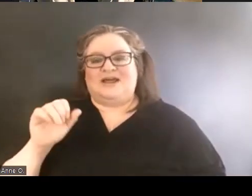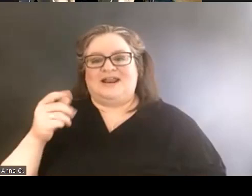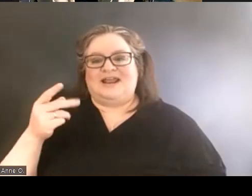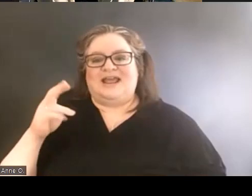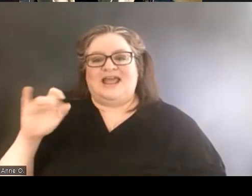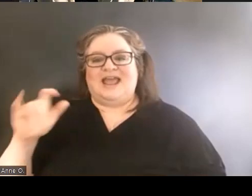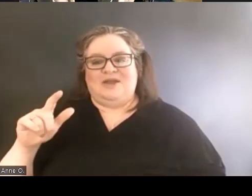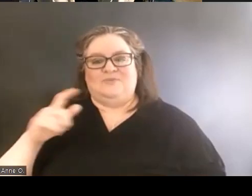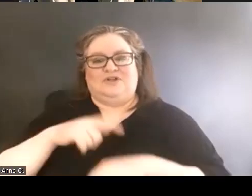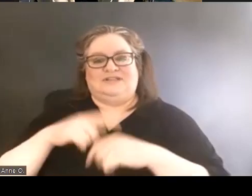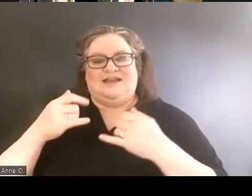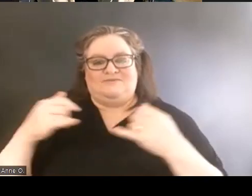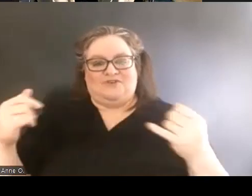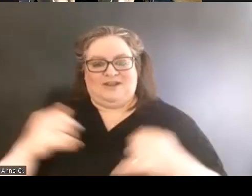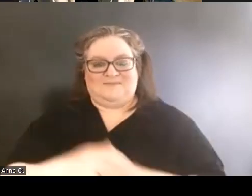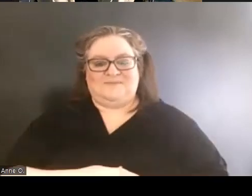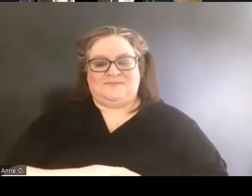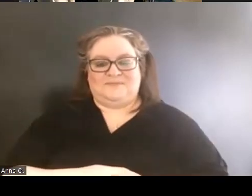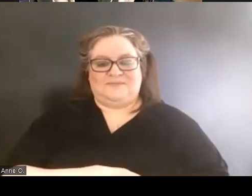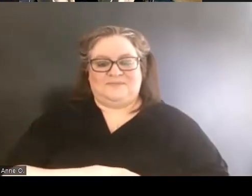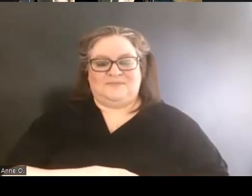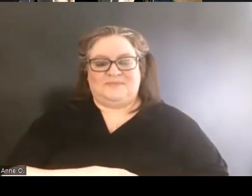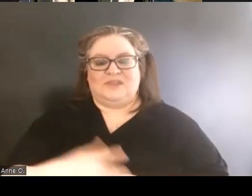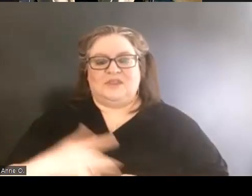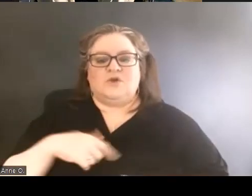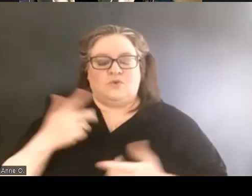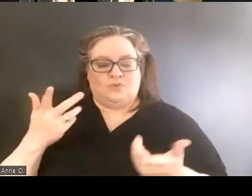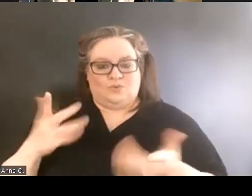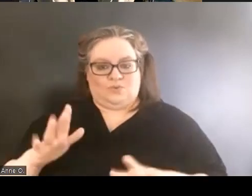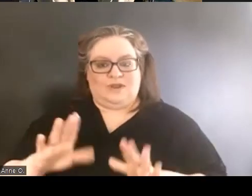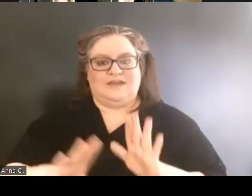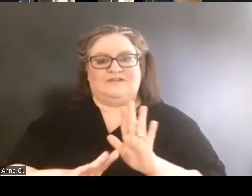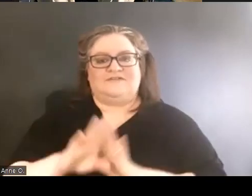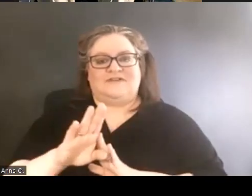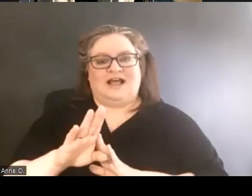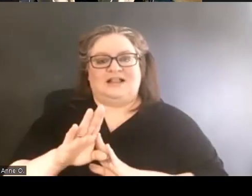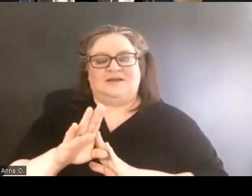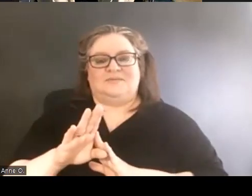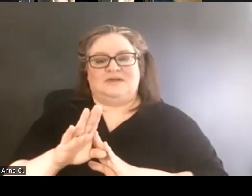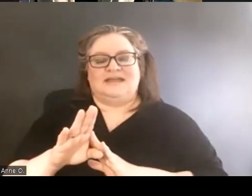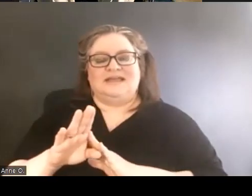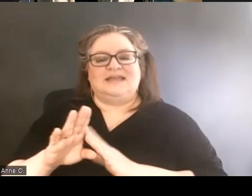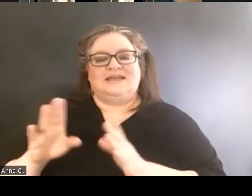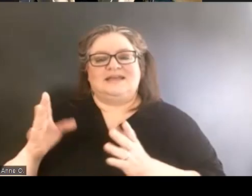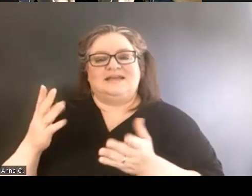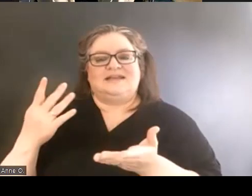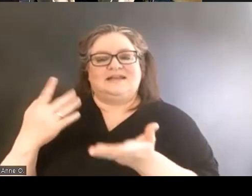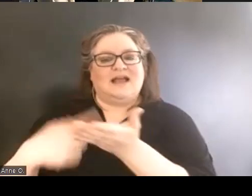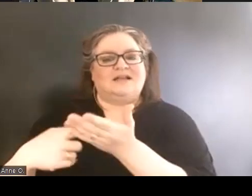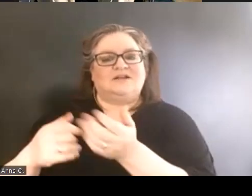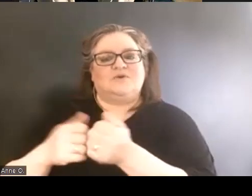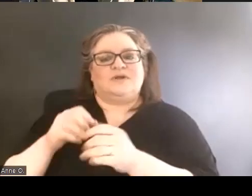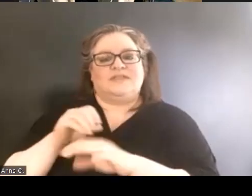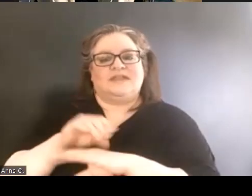we have developed in consultation with an advisory committee